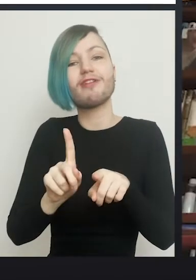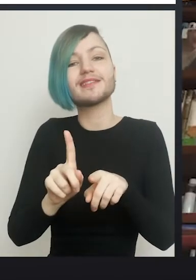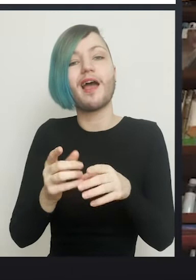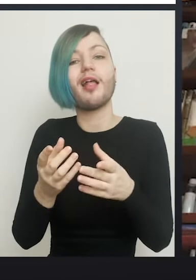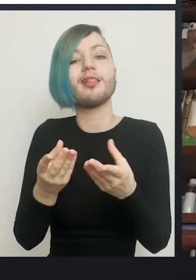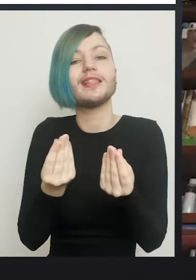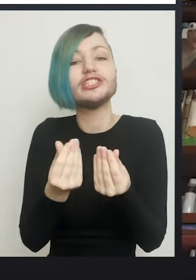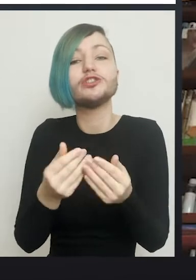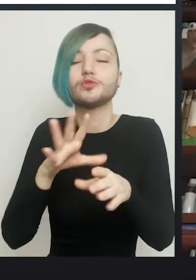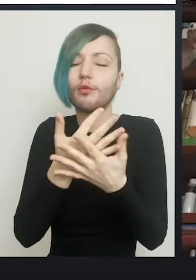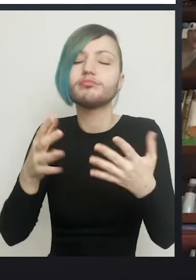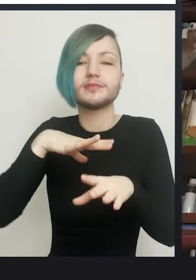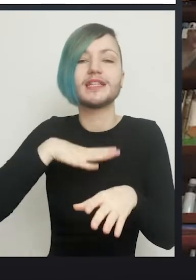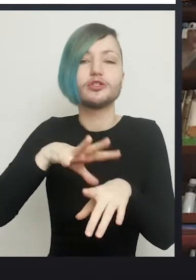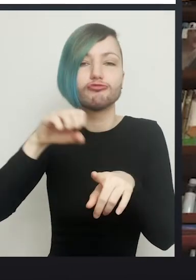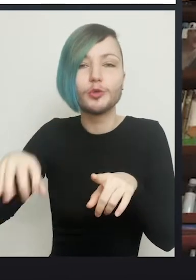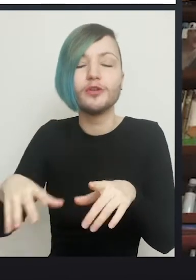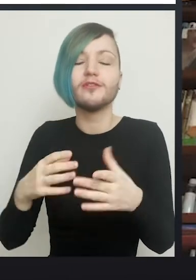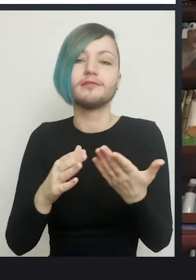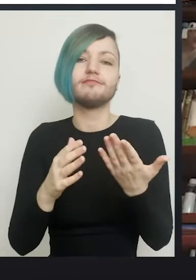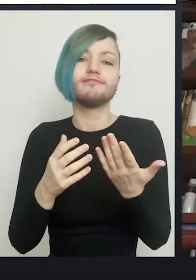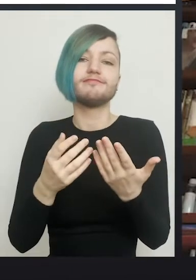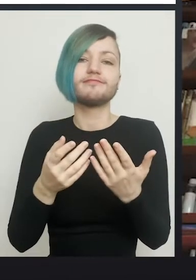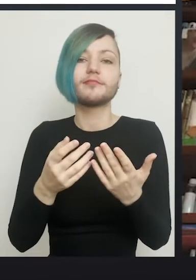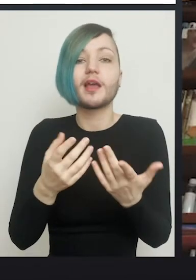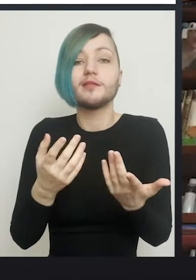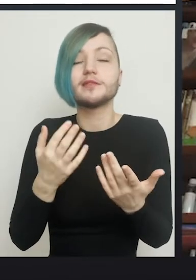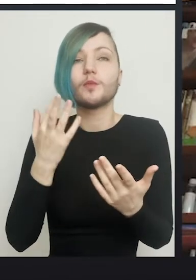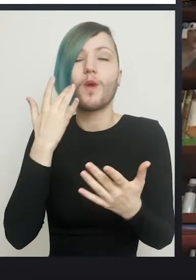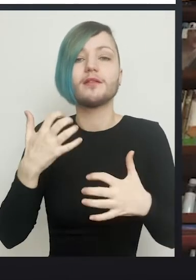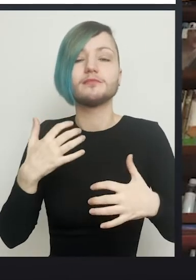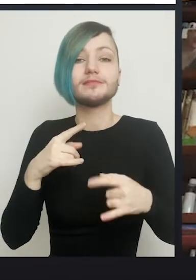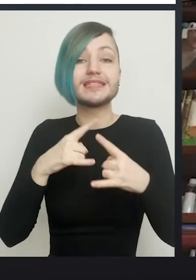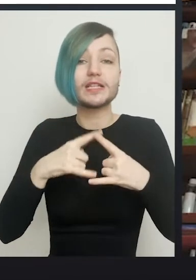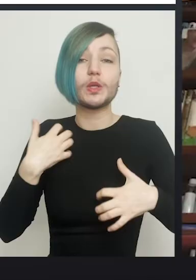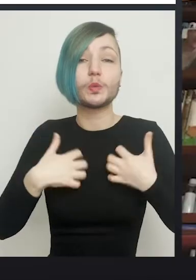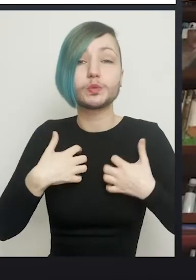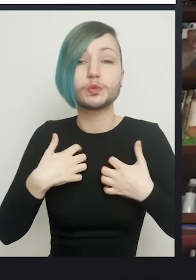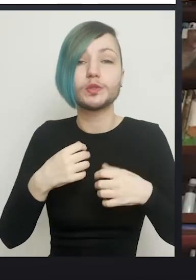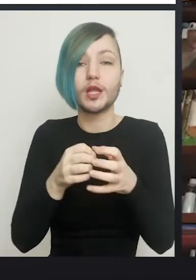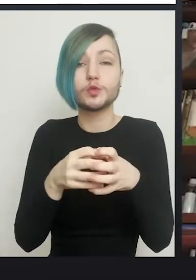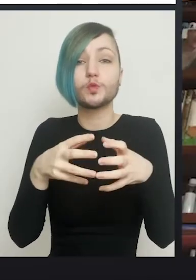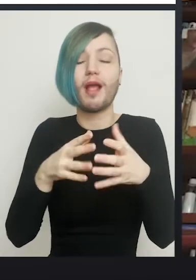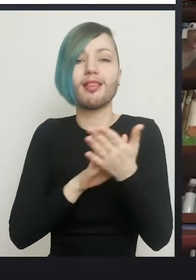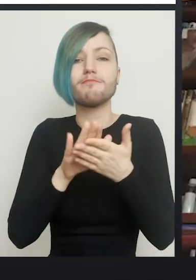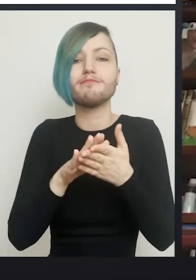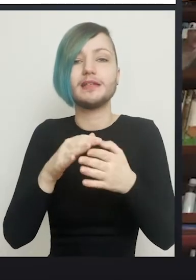Otherwise when the patient becomes sexually aroused it swells, with the result that the opening to the vagina gets narrowed.